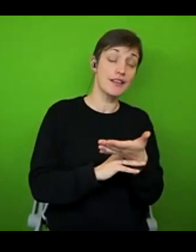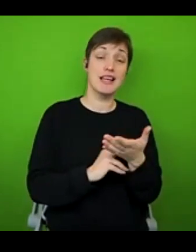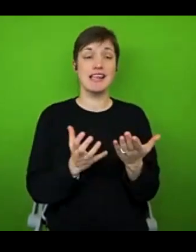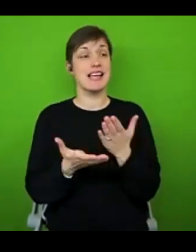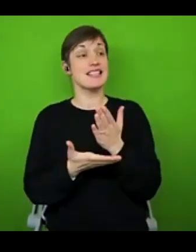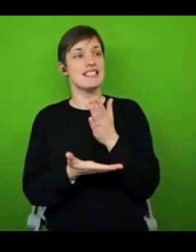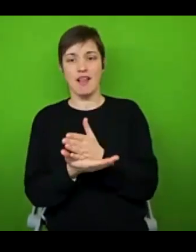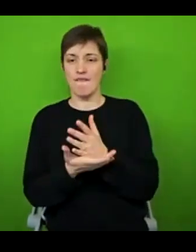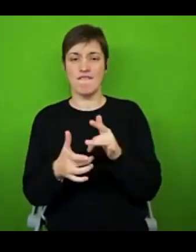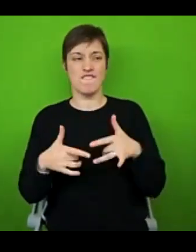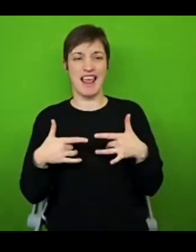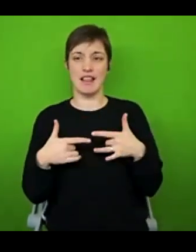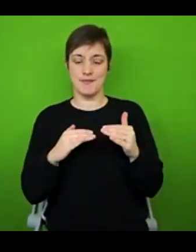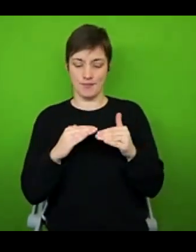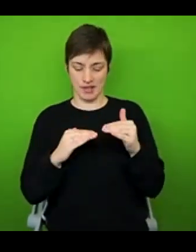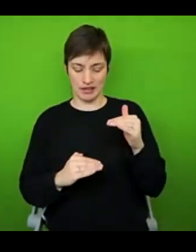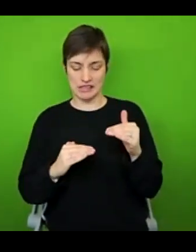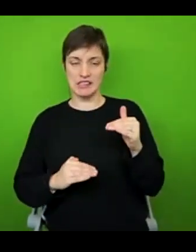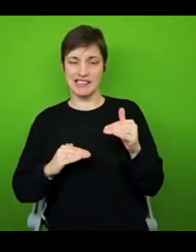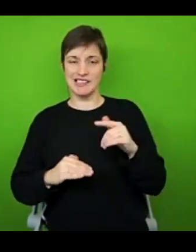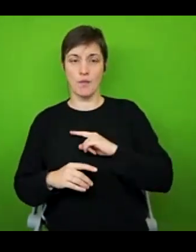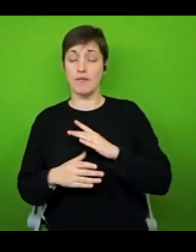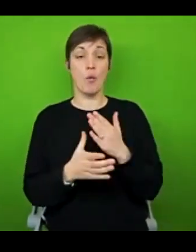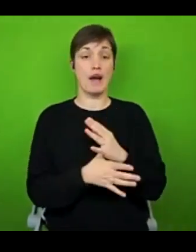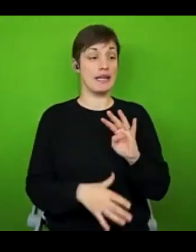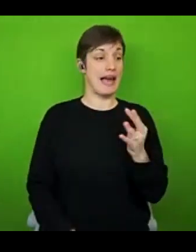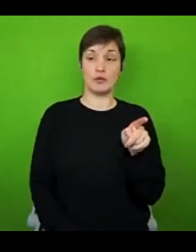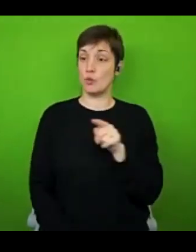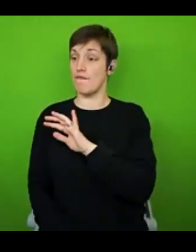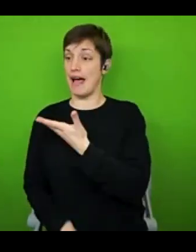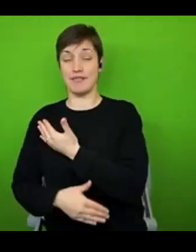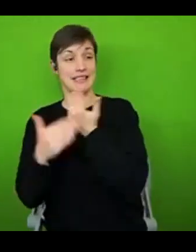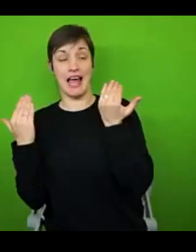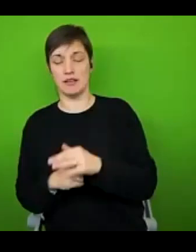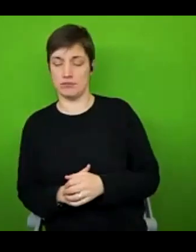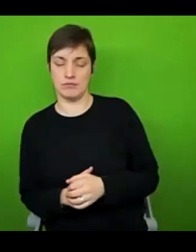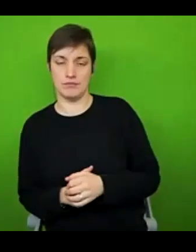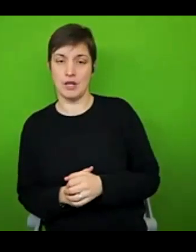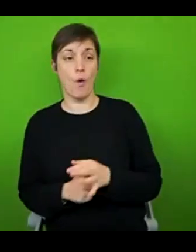falling short, because I'm not doing a nine till five day like everybody else, or I'm not commuting to an office, or